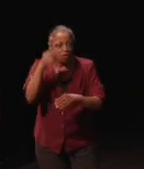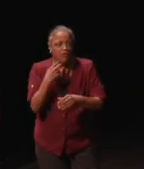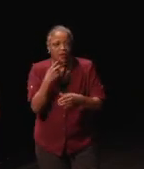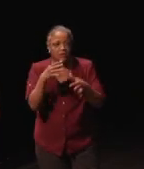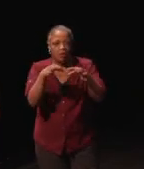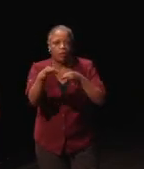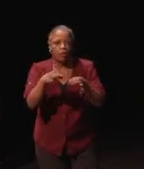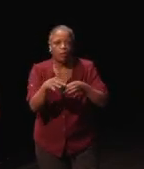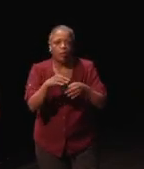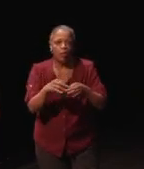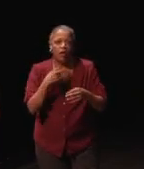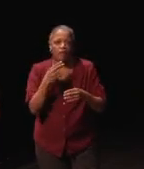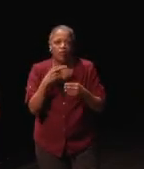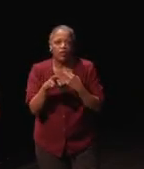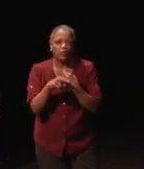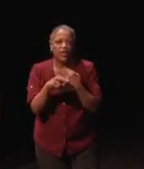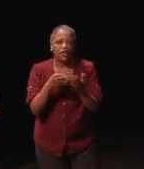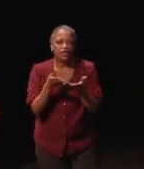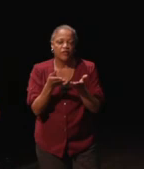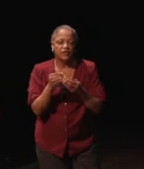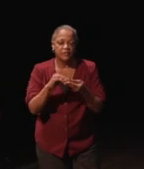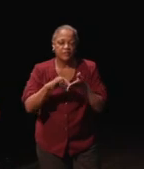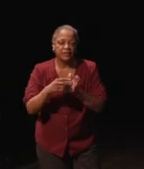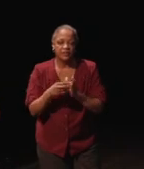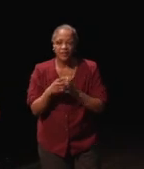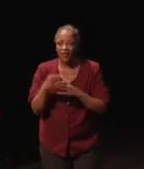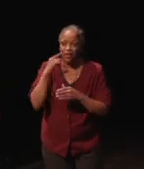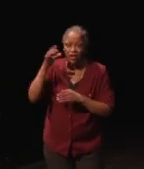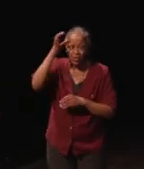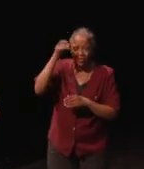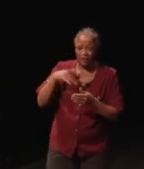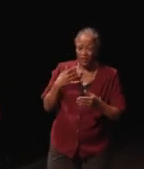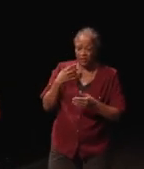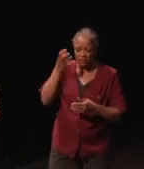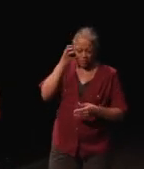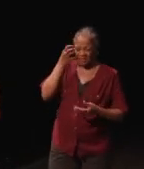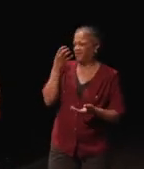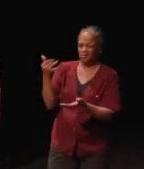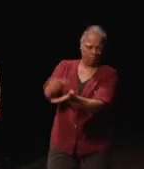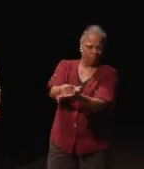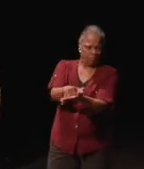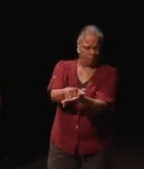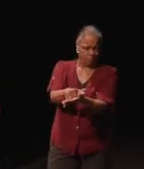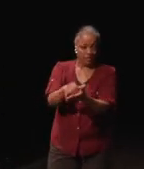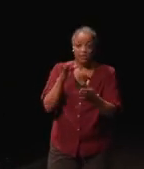what a voice relay service is. They would hear a computerized voice and hang up, and I'm like okay,